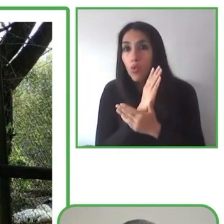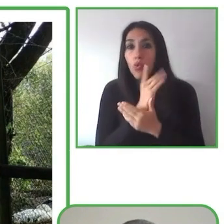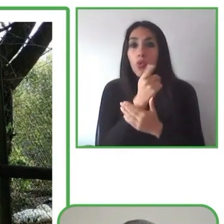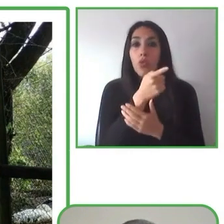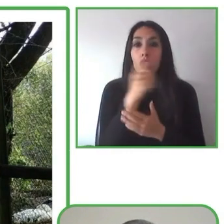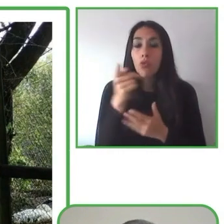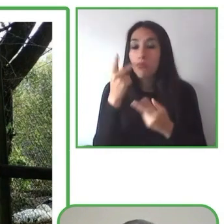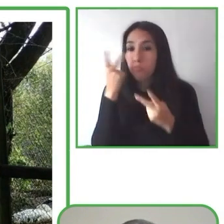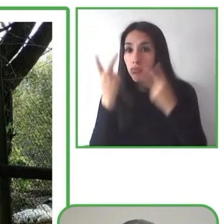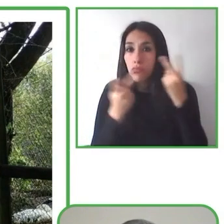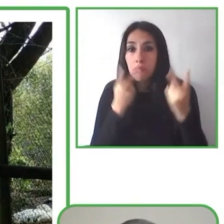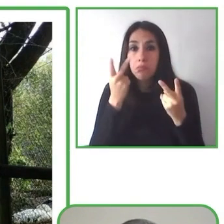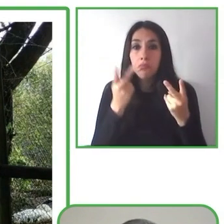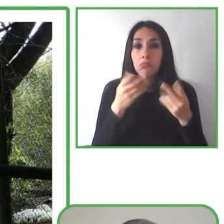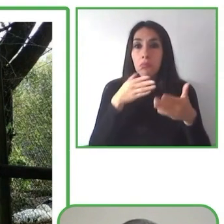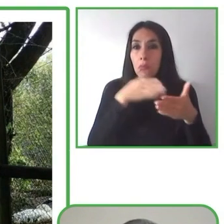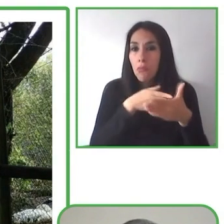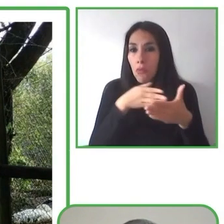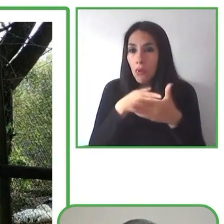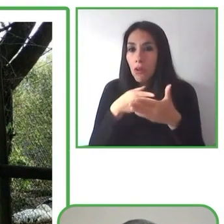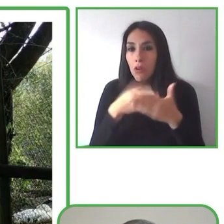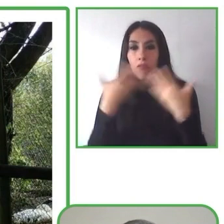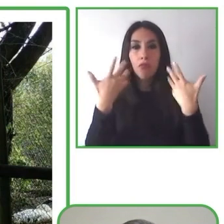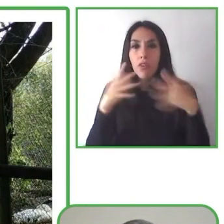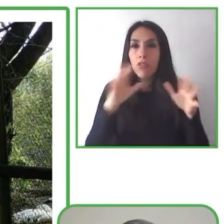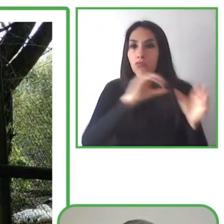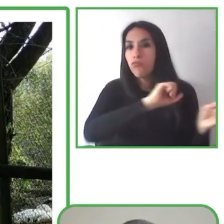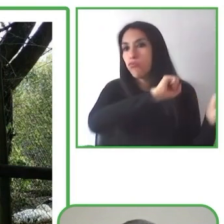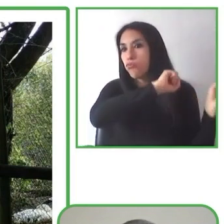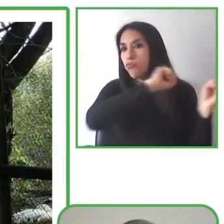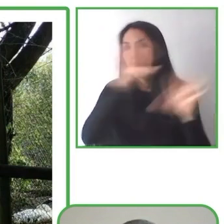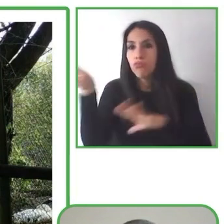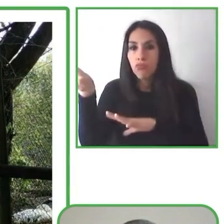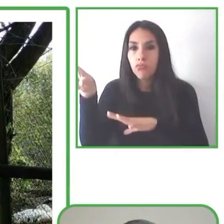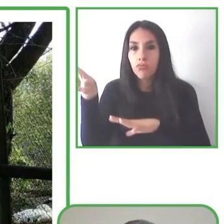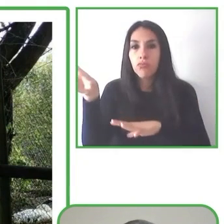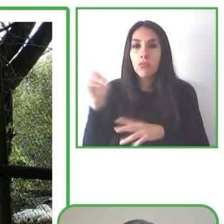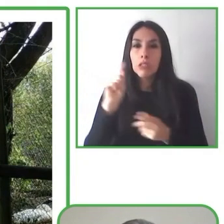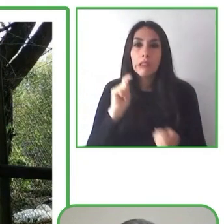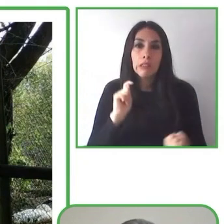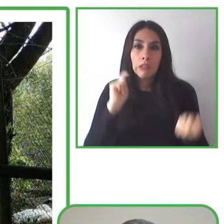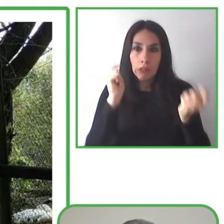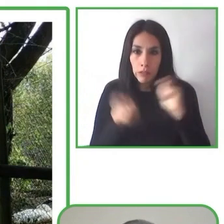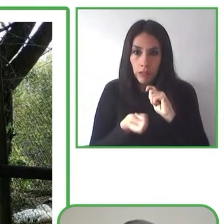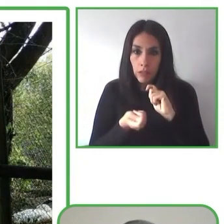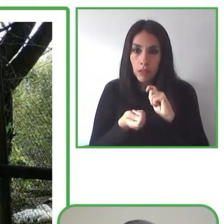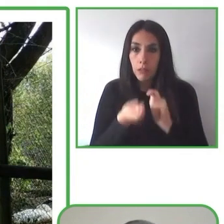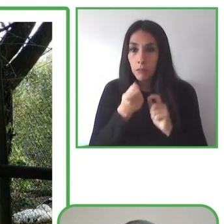And so we seek to break down those barriers in order to transform society and space for all.